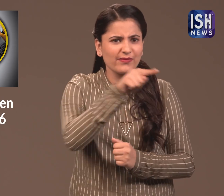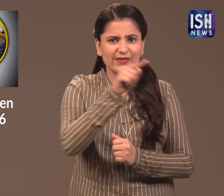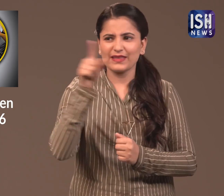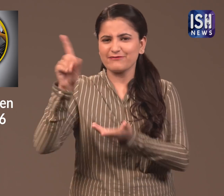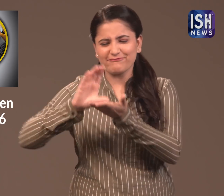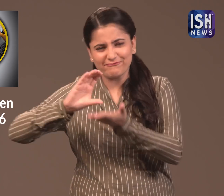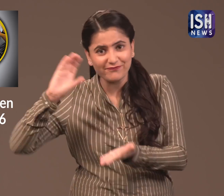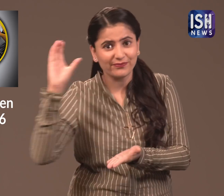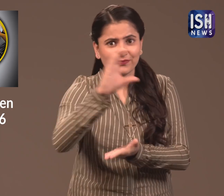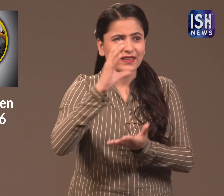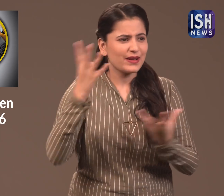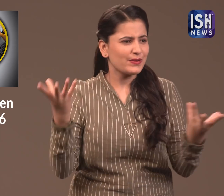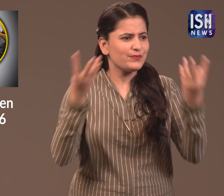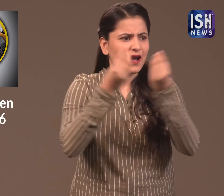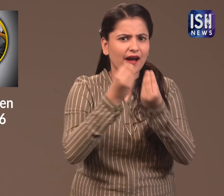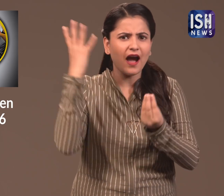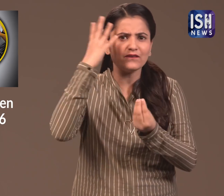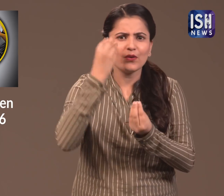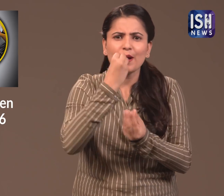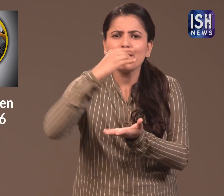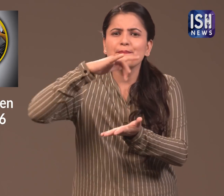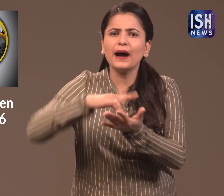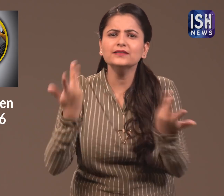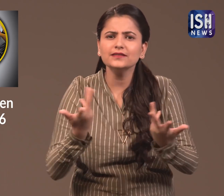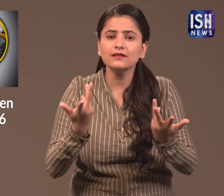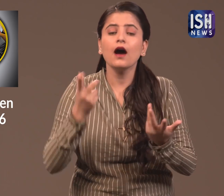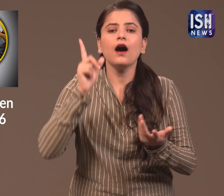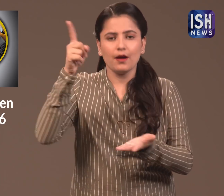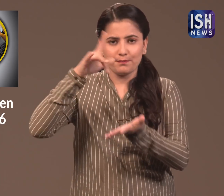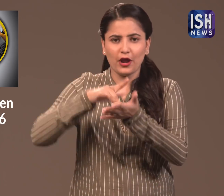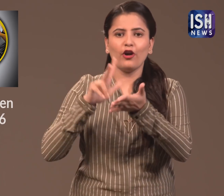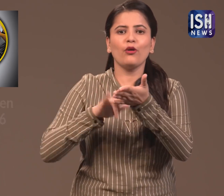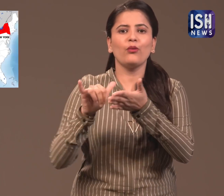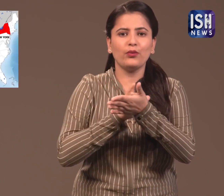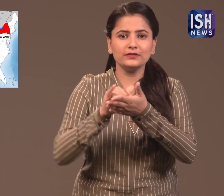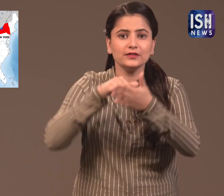After the bid, they met for lunch in New York